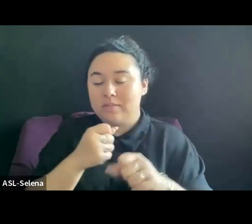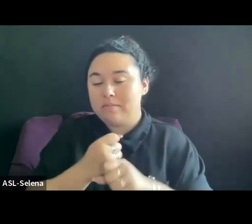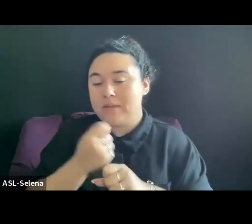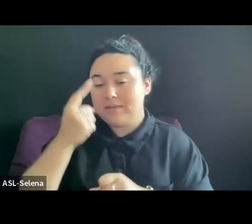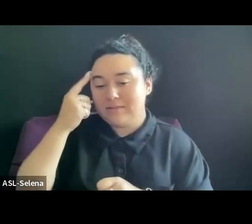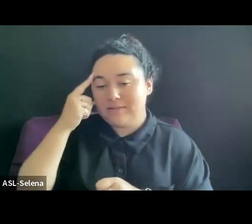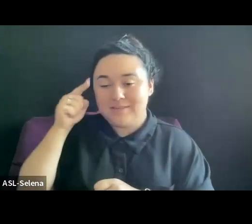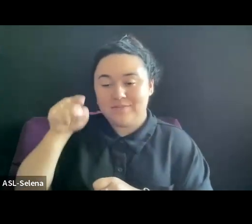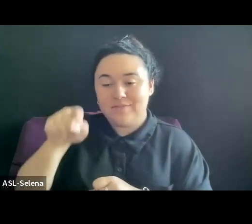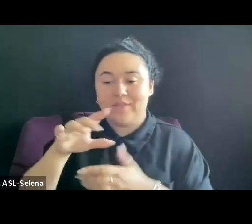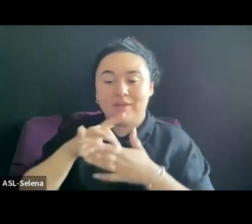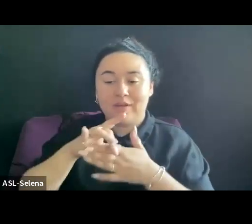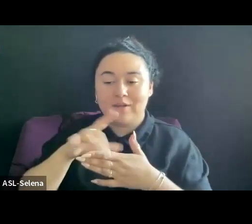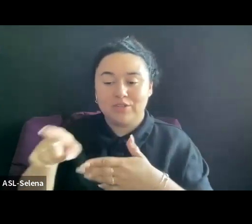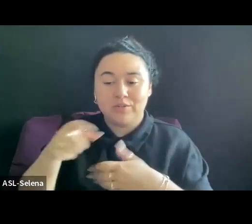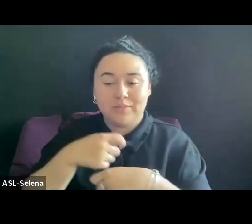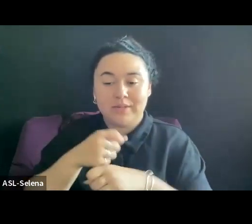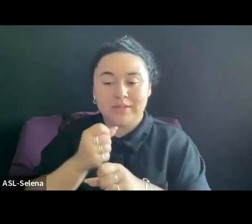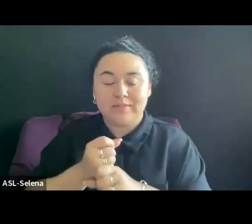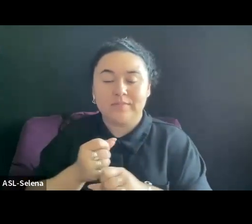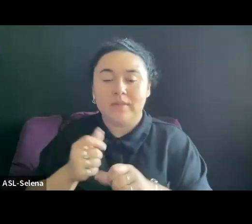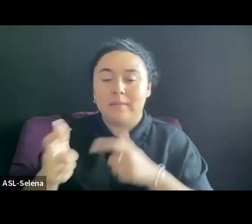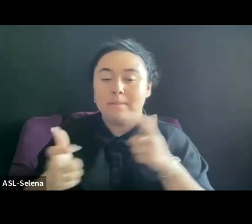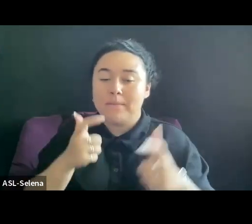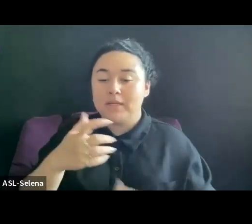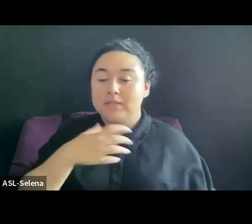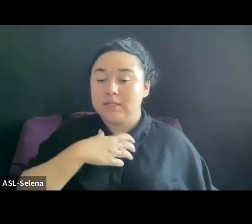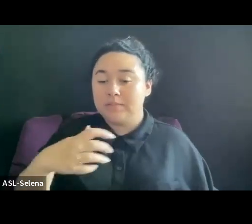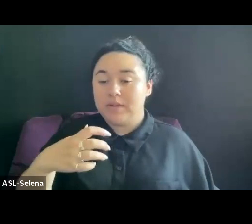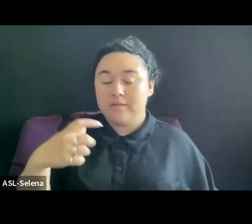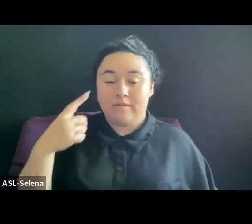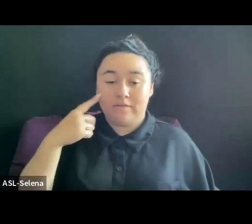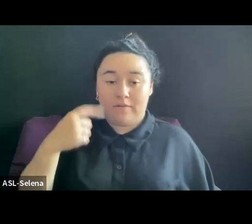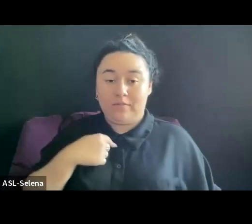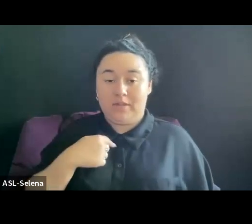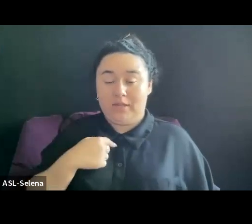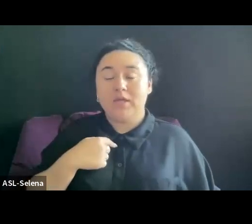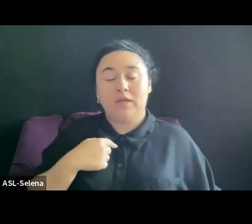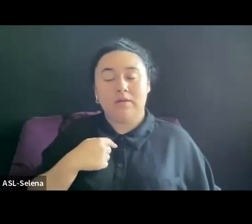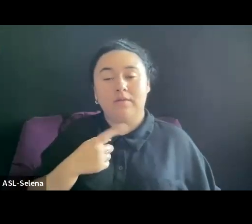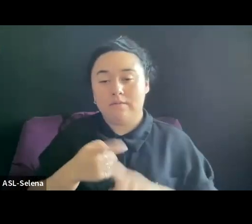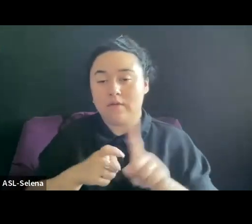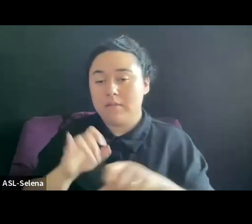THE BIGGEST COMPLAINT I HEARD FROM INDUSTRY REPRESENTATIVES IS THAT FILMMAKER S WOULD COME THE A